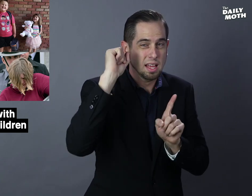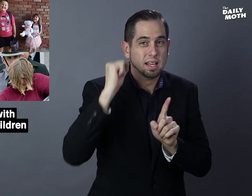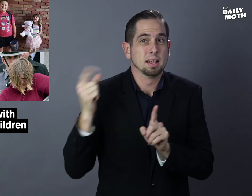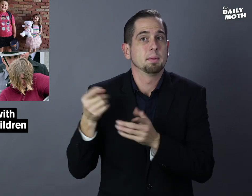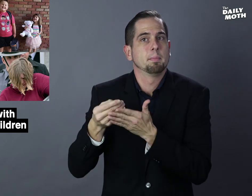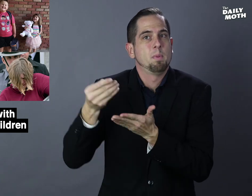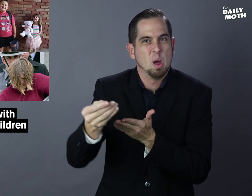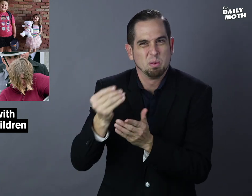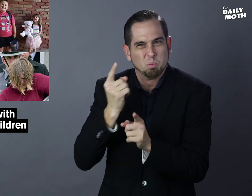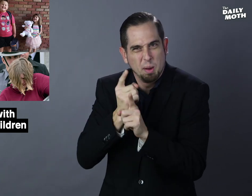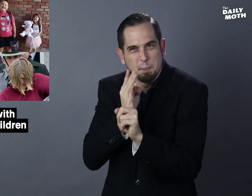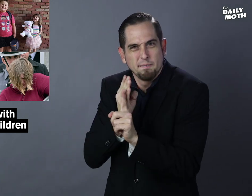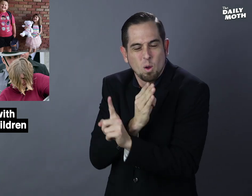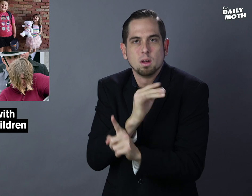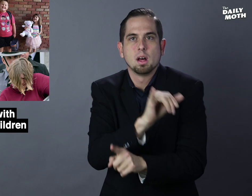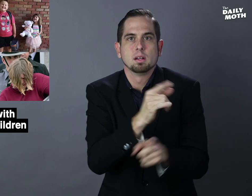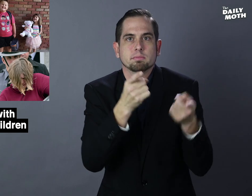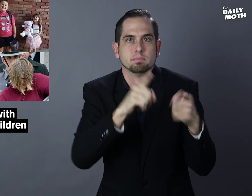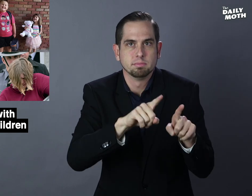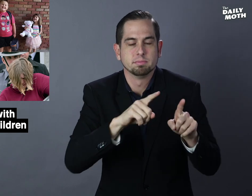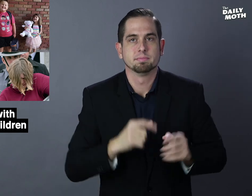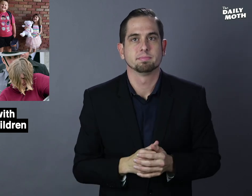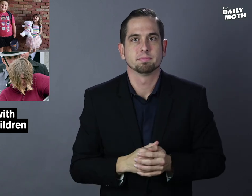in the hanging right before the incident.